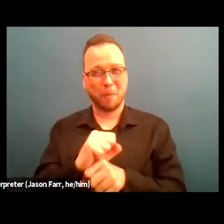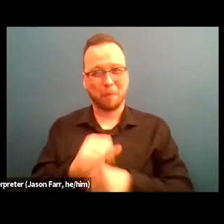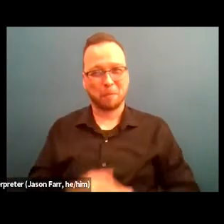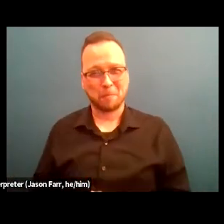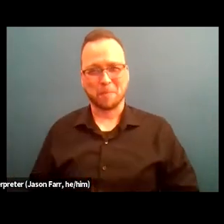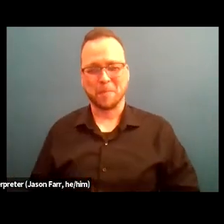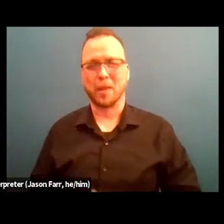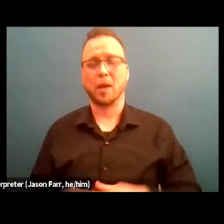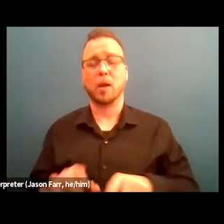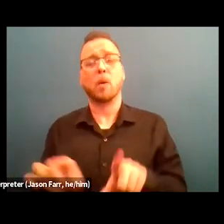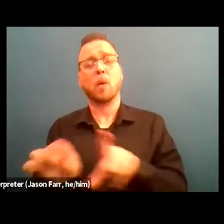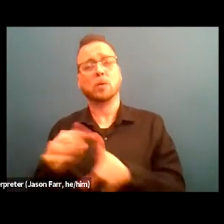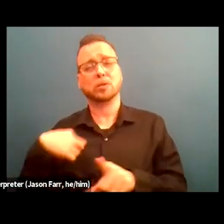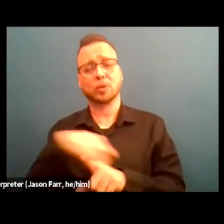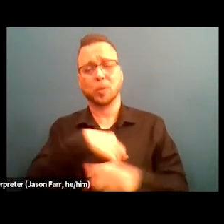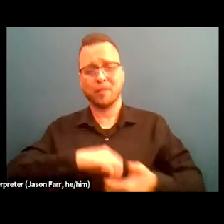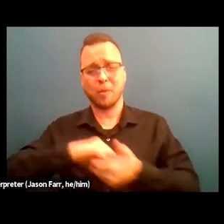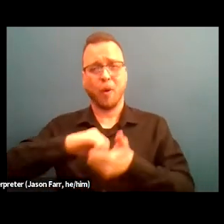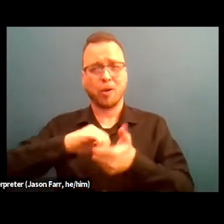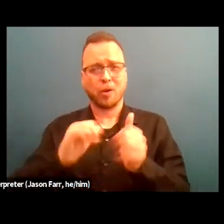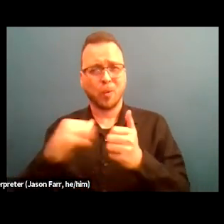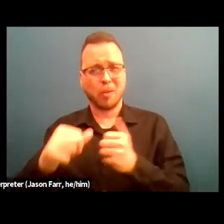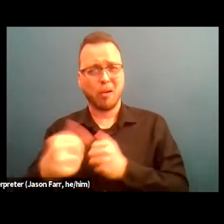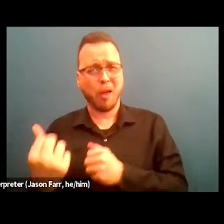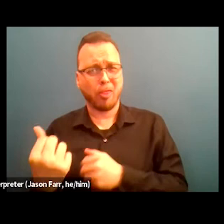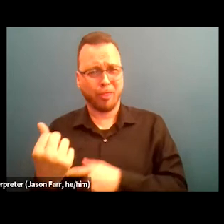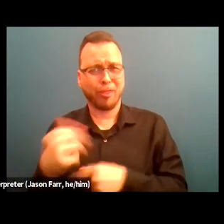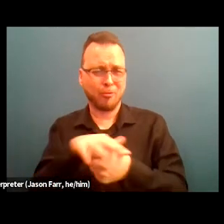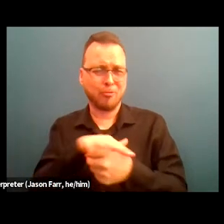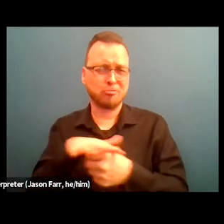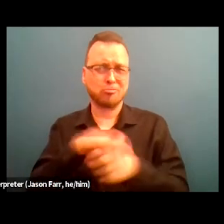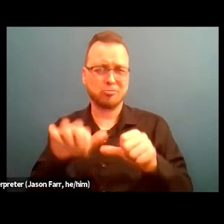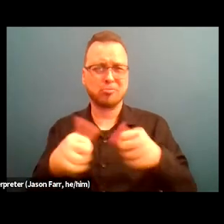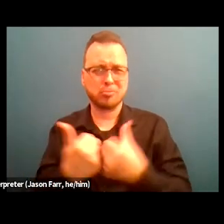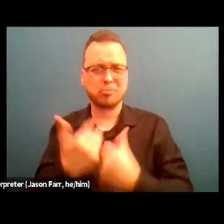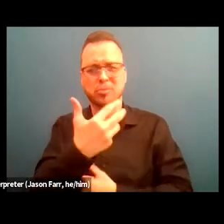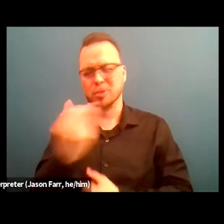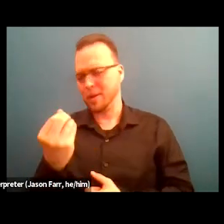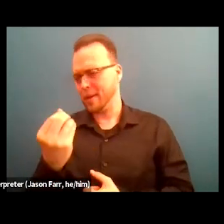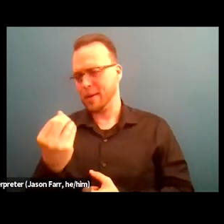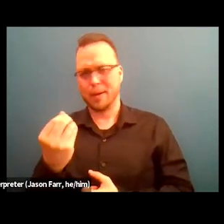And we've also partnered with other local agencies and LAHSA,